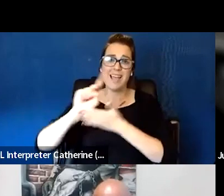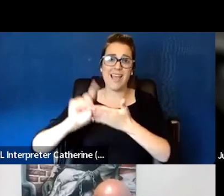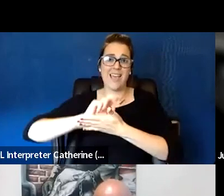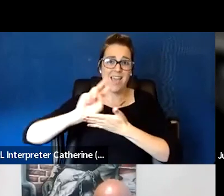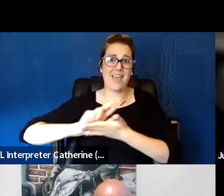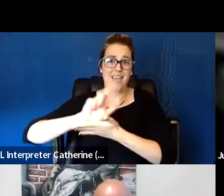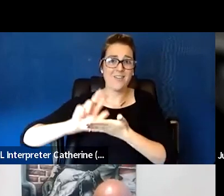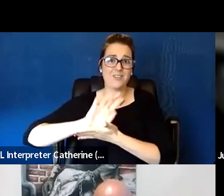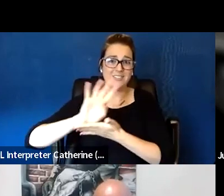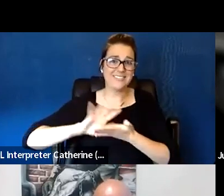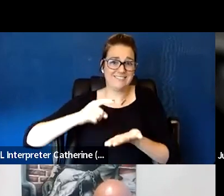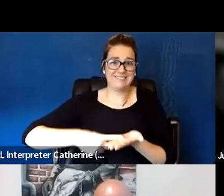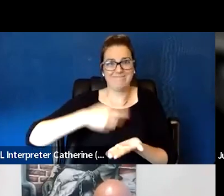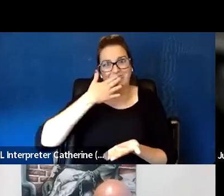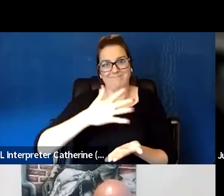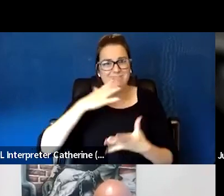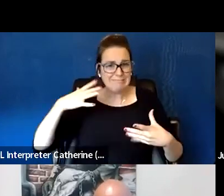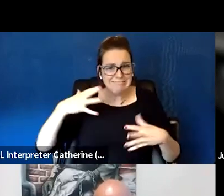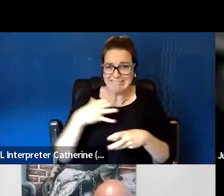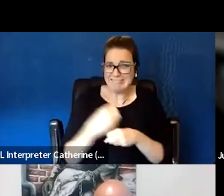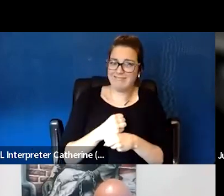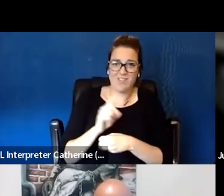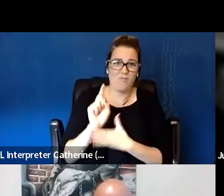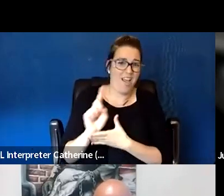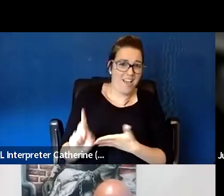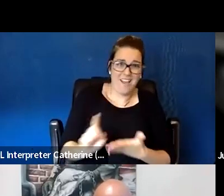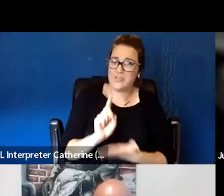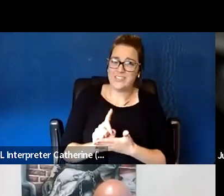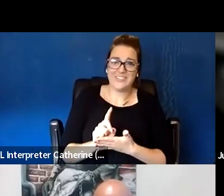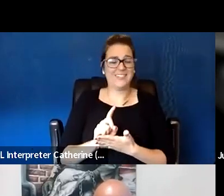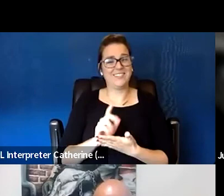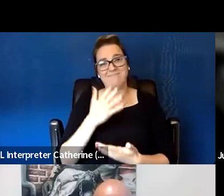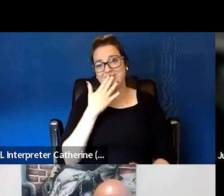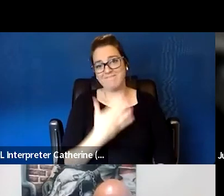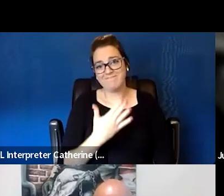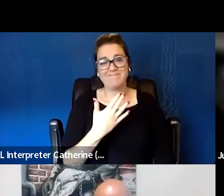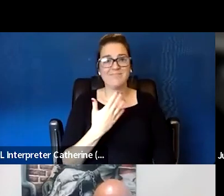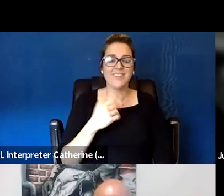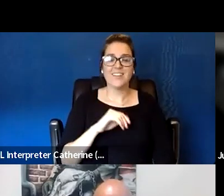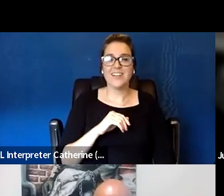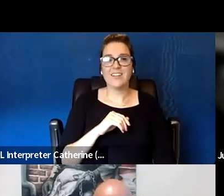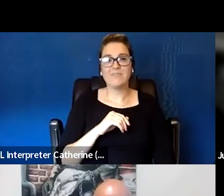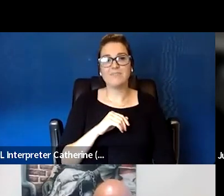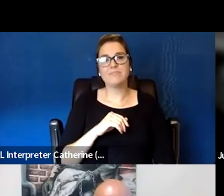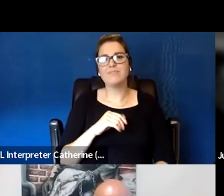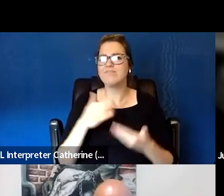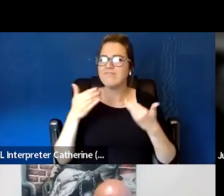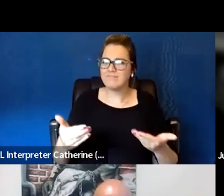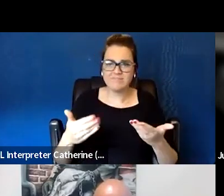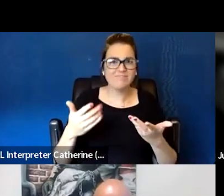So this has been as much as we could pack into 60 minutes and a little bit more, but check out our online training courses,